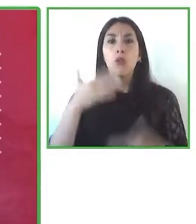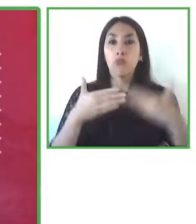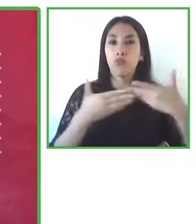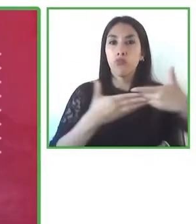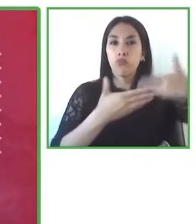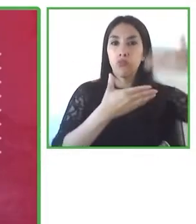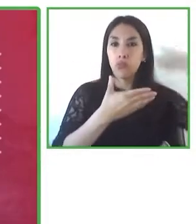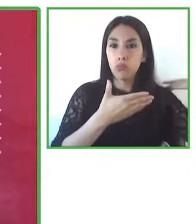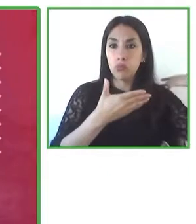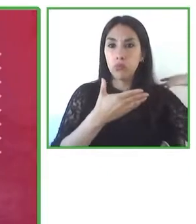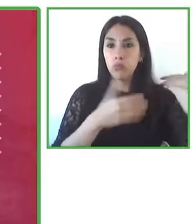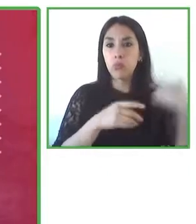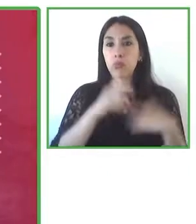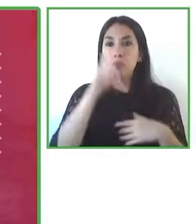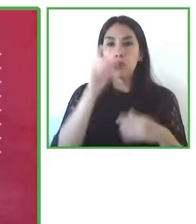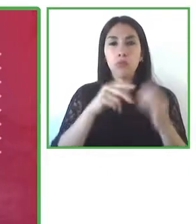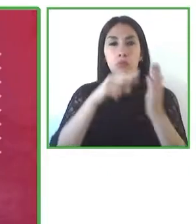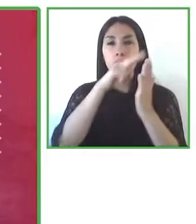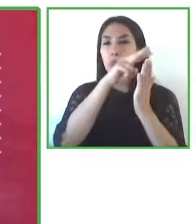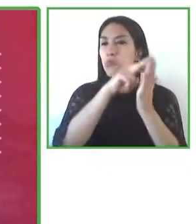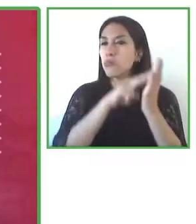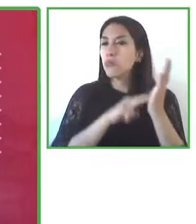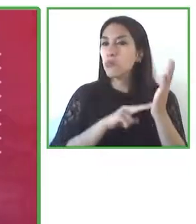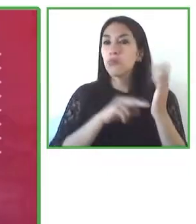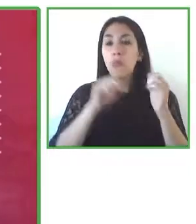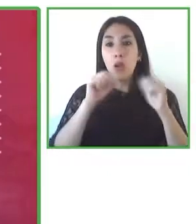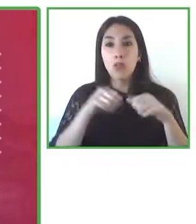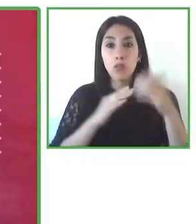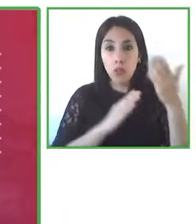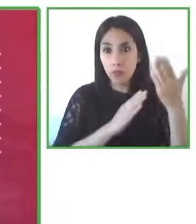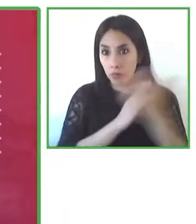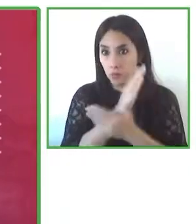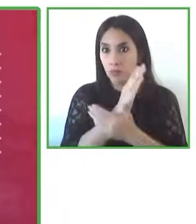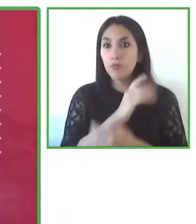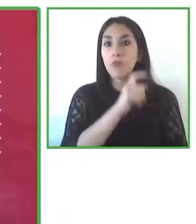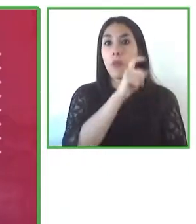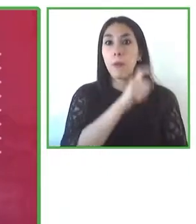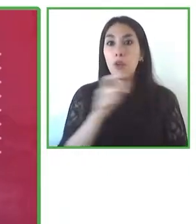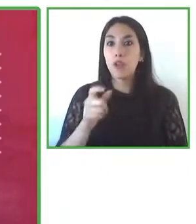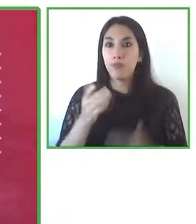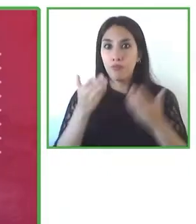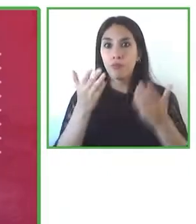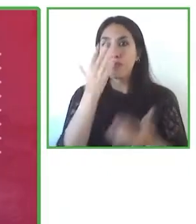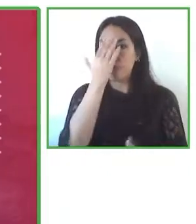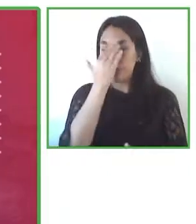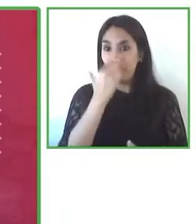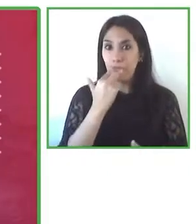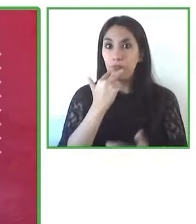online for people with visual impairments and so technology provided us the